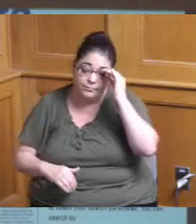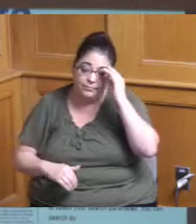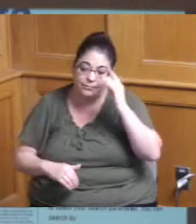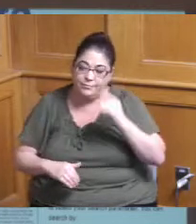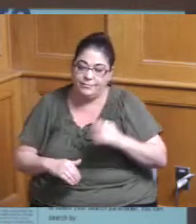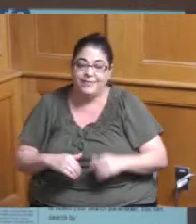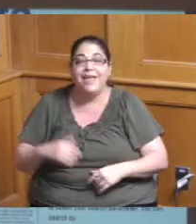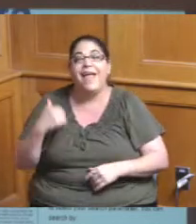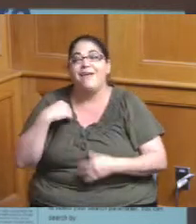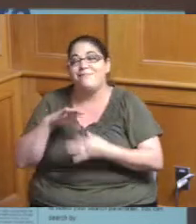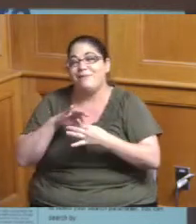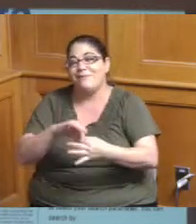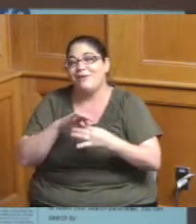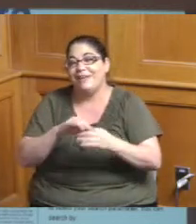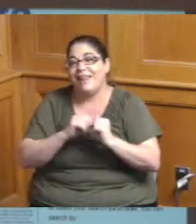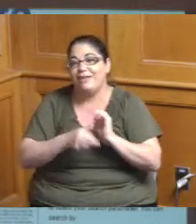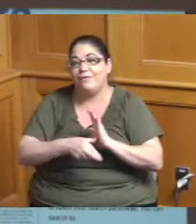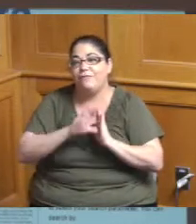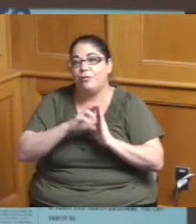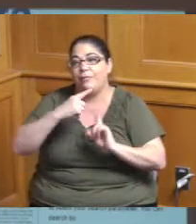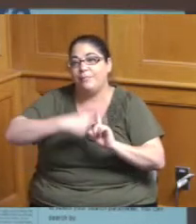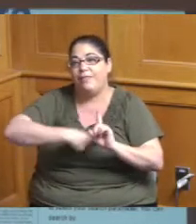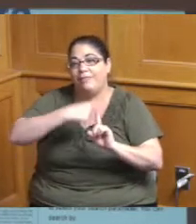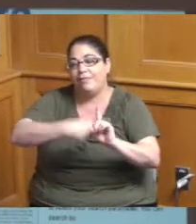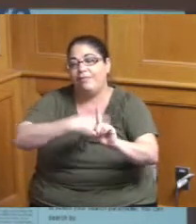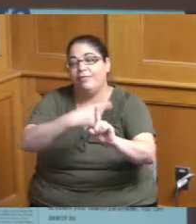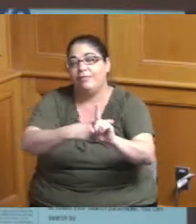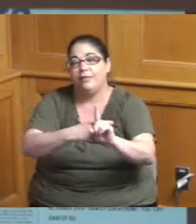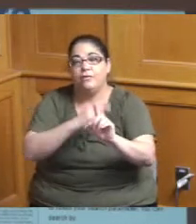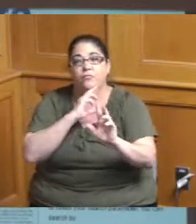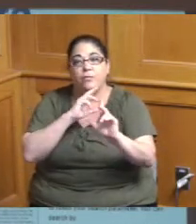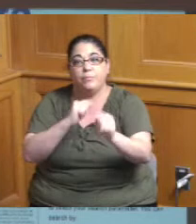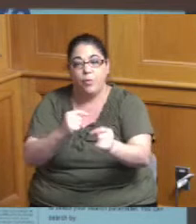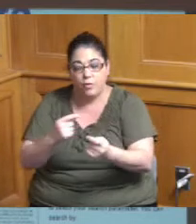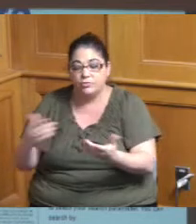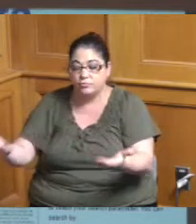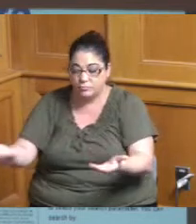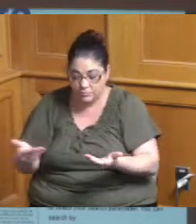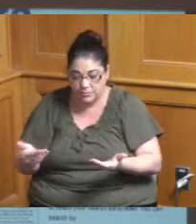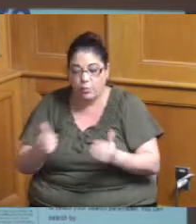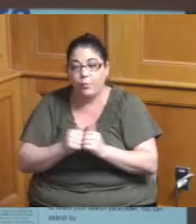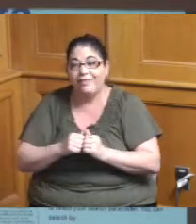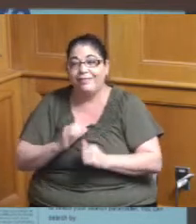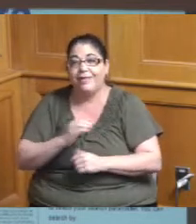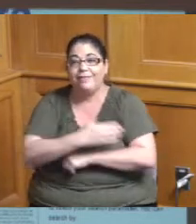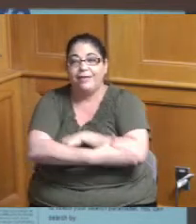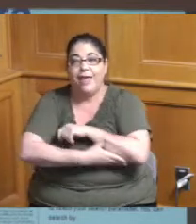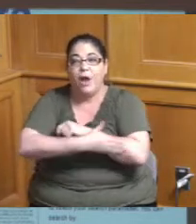coordinating and reviewing monthly reports with the county monitor team those have been developed